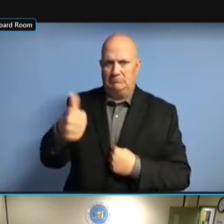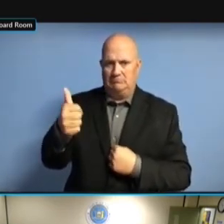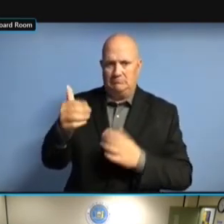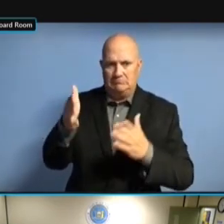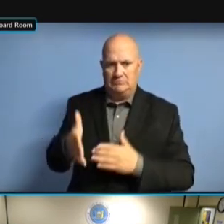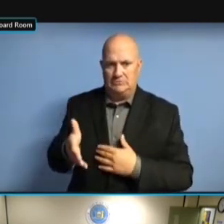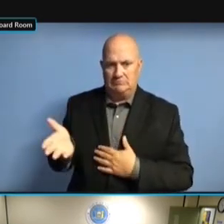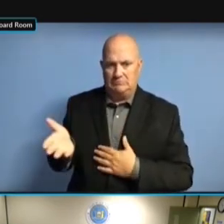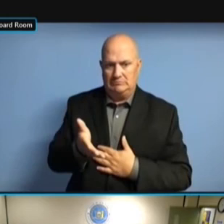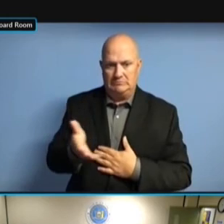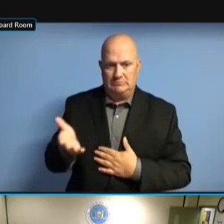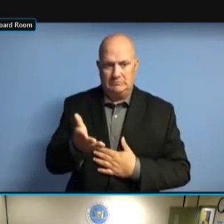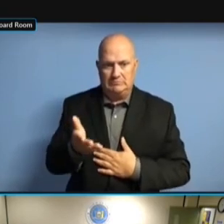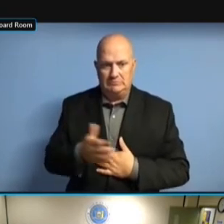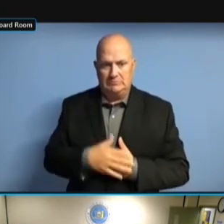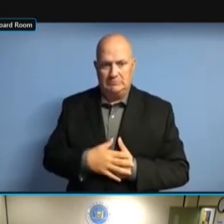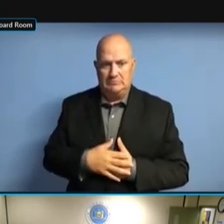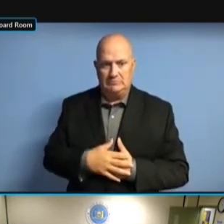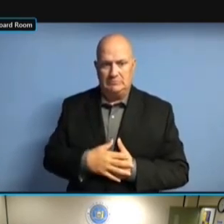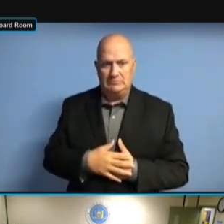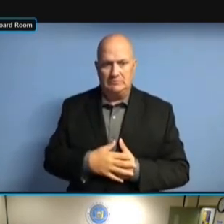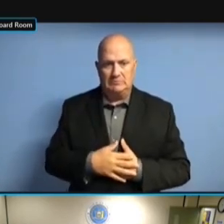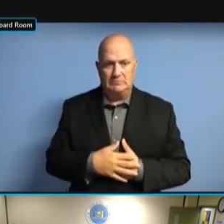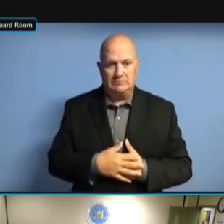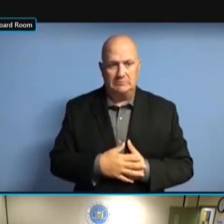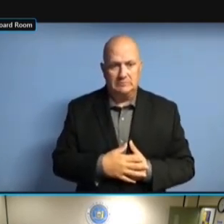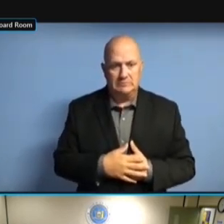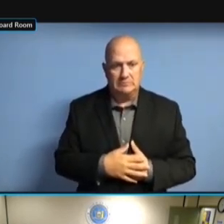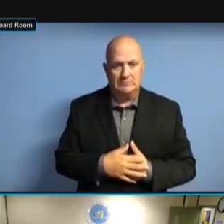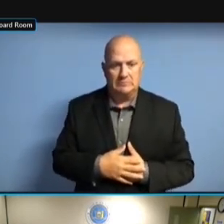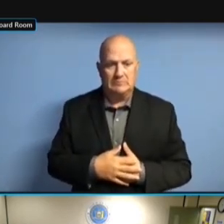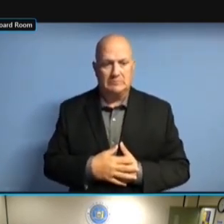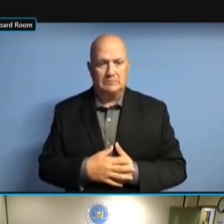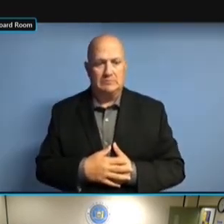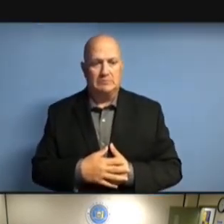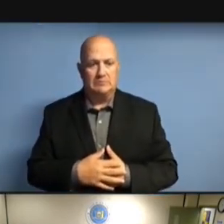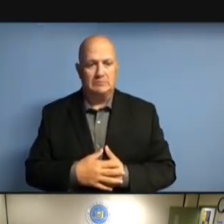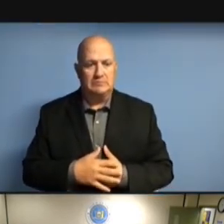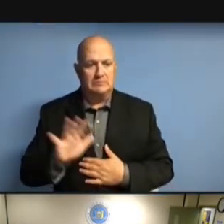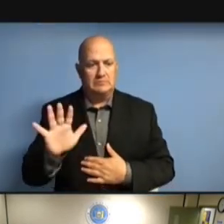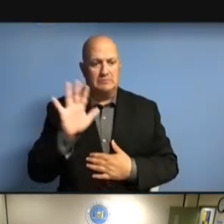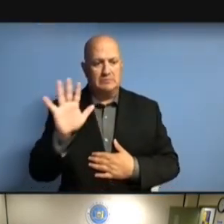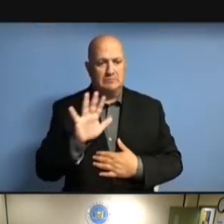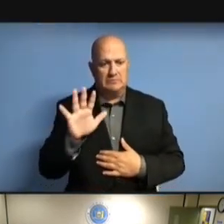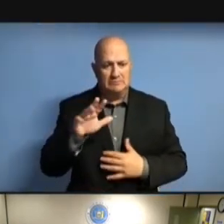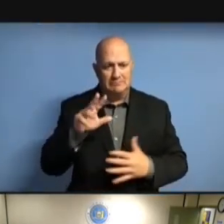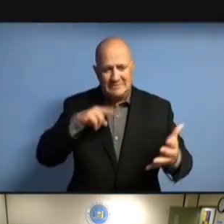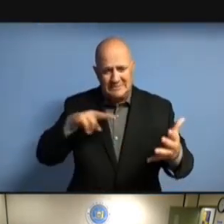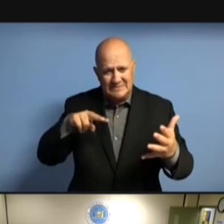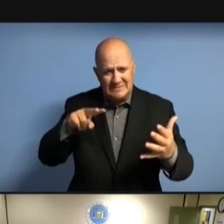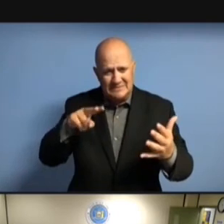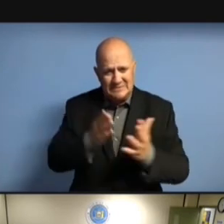APPROXIMATELY 120,000 PAGE VIEWS PER MONTH FOR JULY AND AUGUST. PER MONTH FOR JULY AND AUGUST. PER MONTH FOR JULY AND AUGUST. >> PER MONTH FOR JULY AND AUGUST. >> YOU'RE PER MONTH FOR JULY AND AUGUST. >> YOU'RE DONE? YOU'RE DONE? YOU'RE DONE? >> YOU'RE DONE? >> I YOU'RE DONE? >> I AM. I AM. I AM. >> I AM. >> ARE I AM. >> ARE THERE I AM. >> ARE THERE ANY I AM. >> ARE THERE ANY QUESTIONS I AM. >> ARE THERE ANY QUESTIONS FOR ARE THERE ANY QUESTIONS FOR